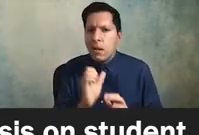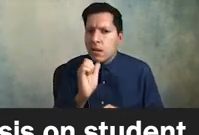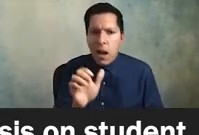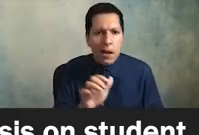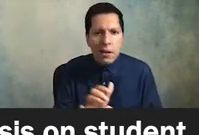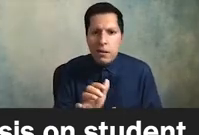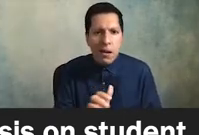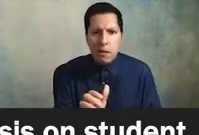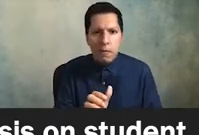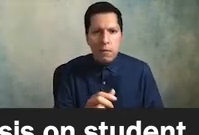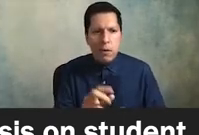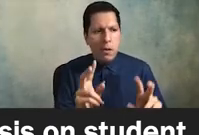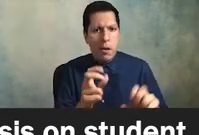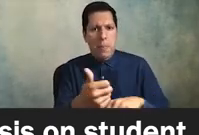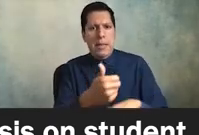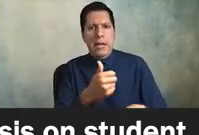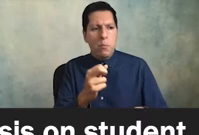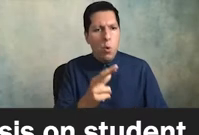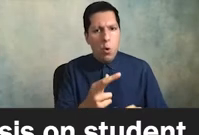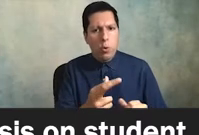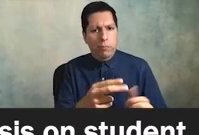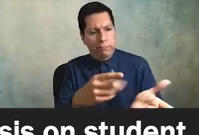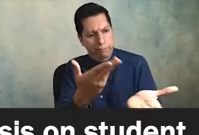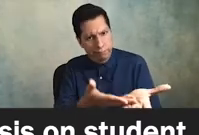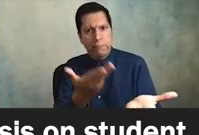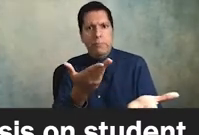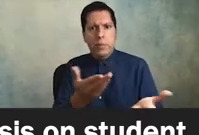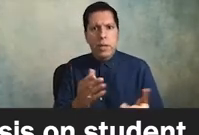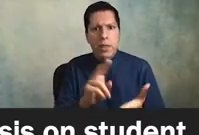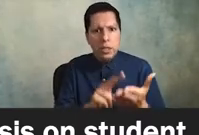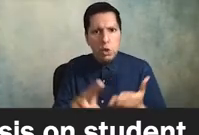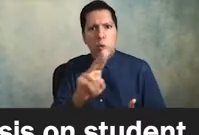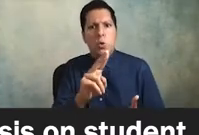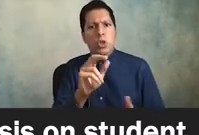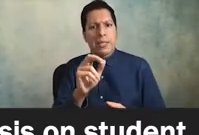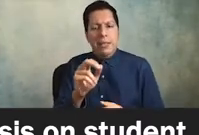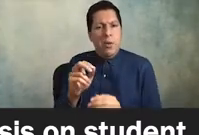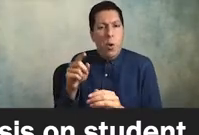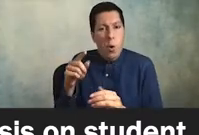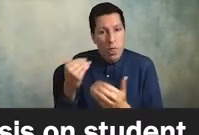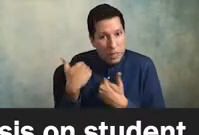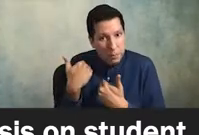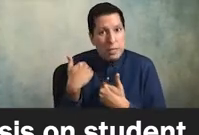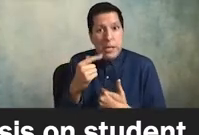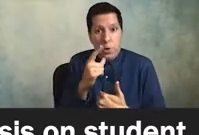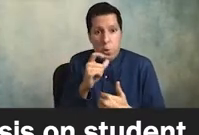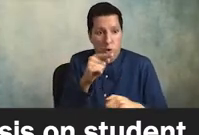placed on the institution not enough Onus placed on institutional responsibility for